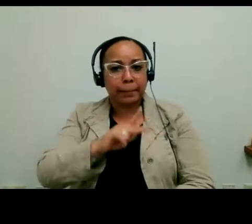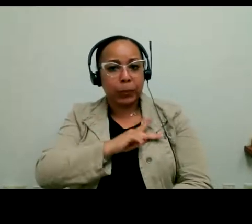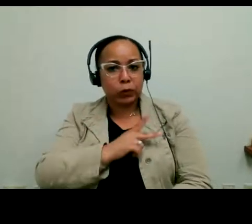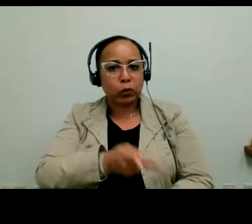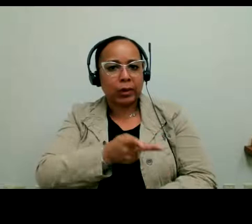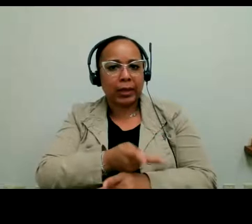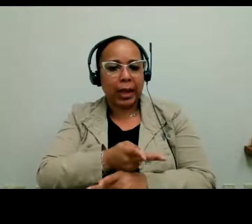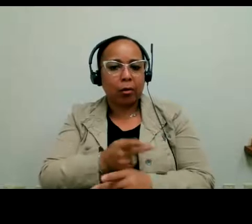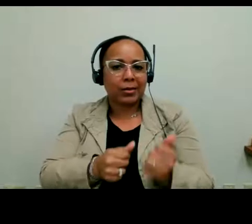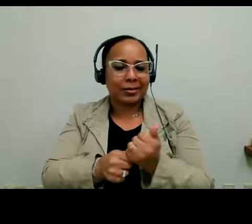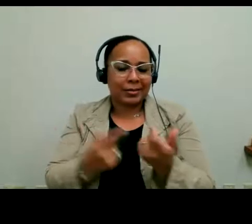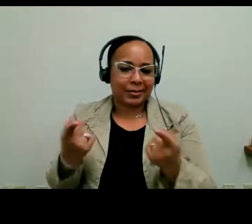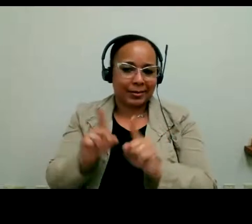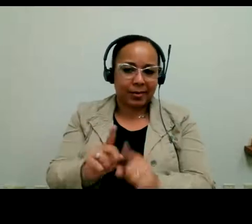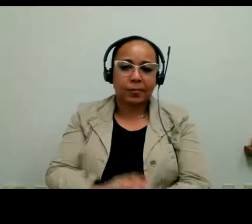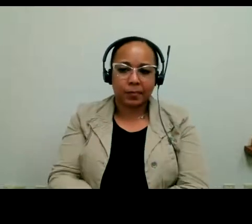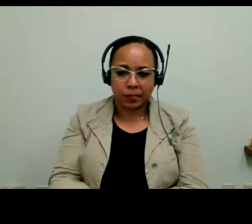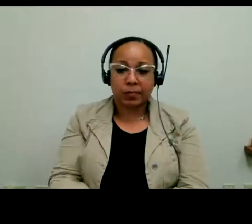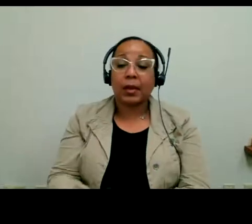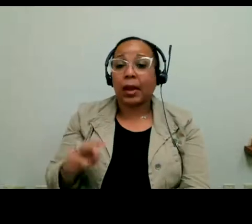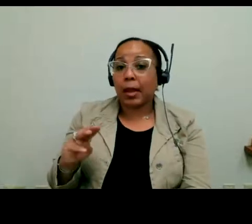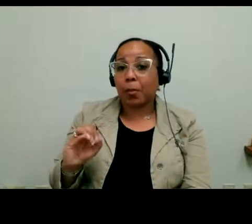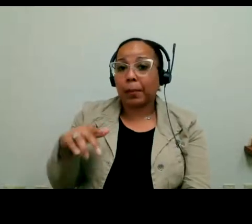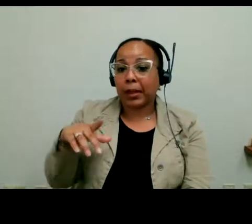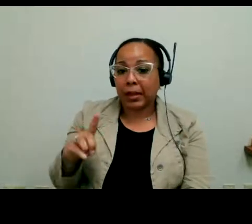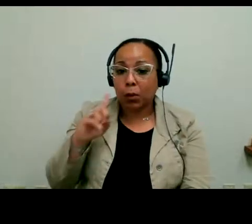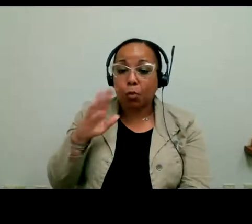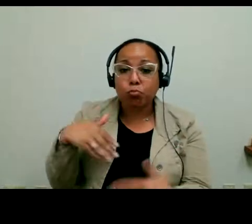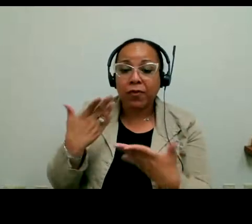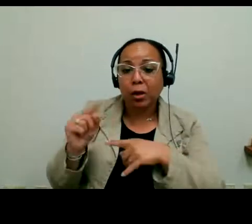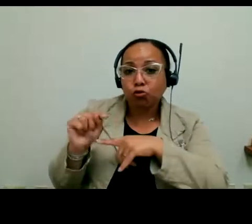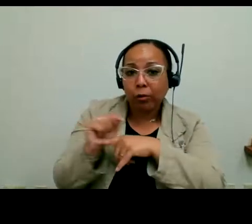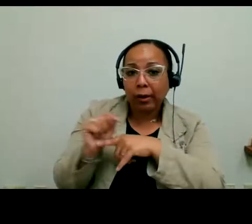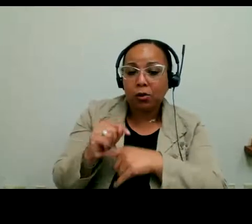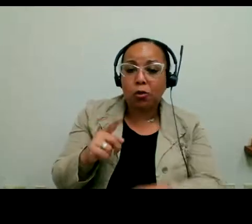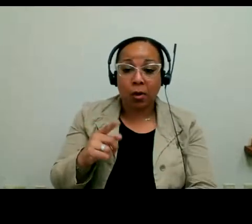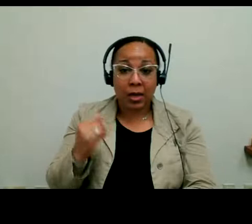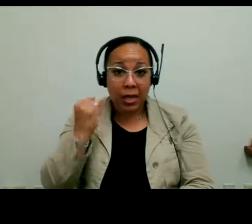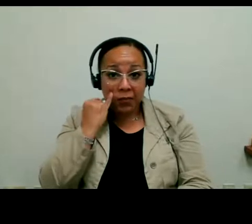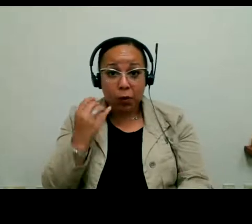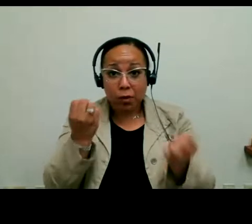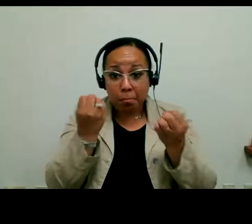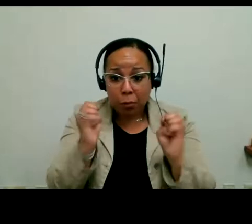care assist stants. And MOPD will also provide training. So if there's any emergency issue training on disability awareness. That's another service we